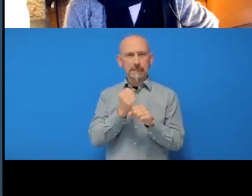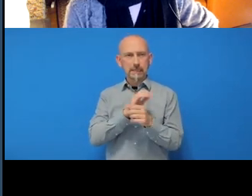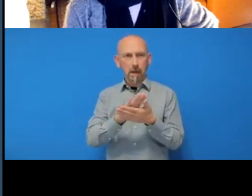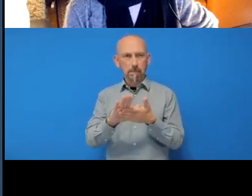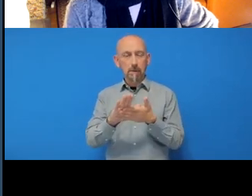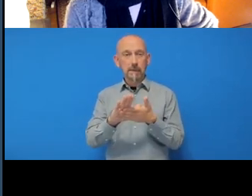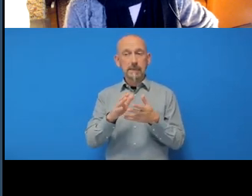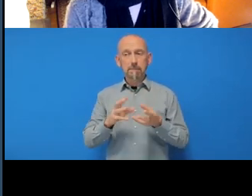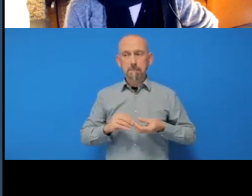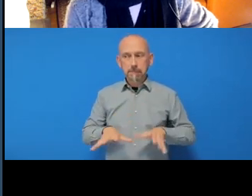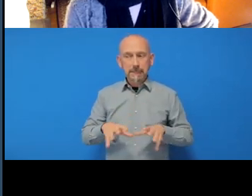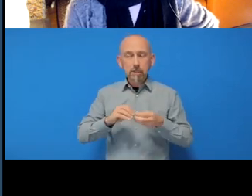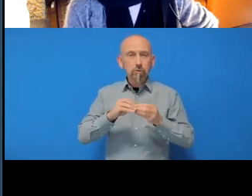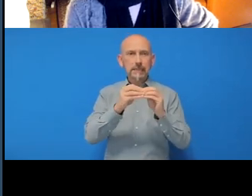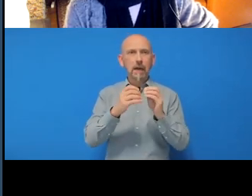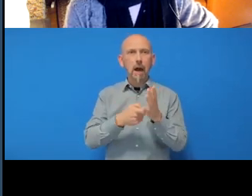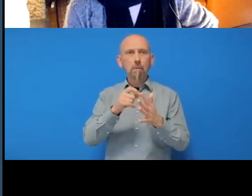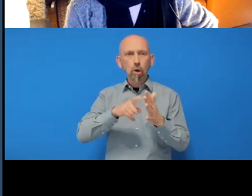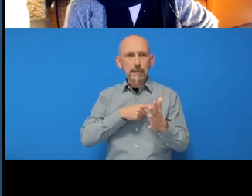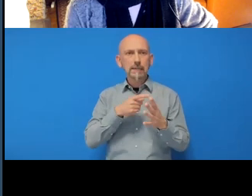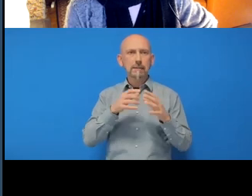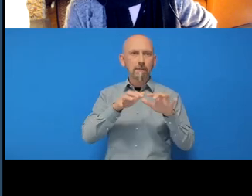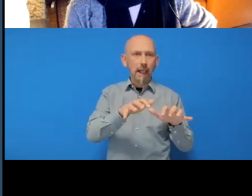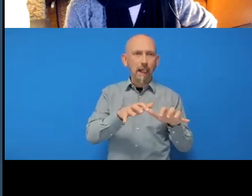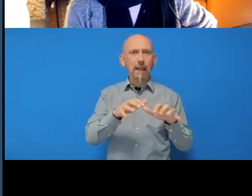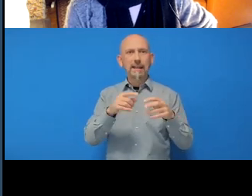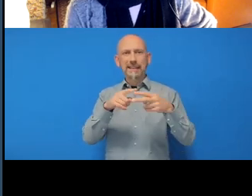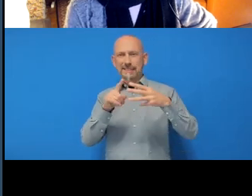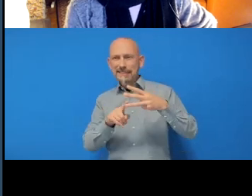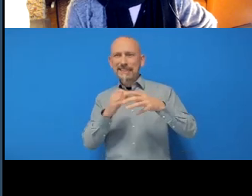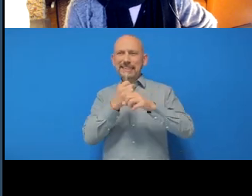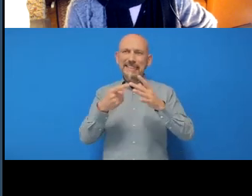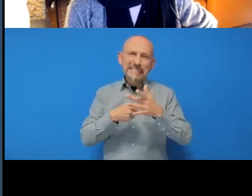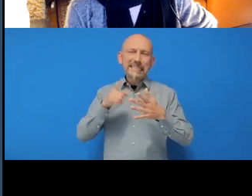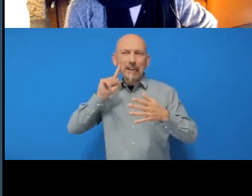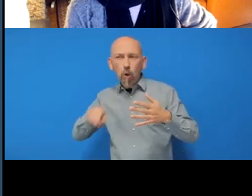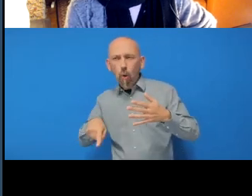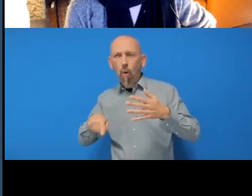and this .gitignore thing as well, so these are kind of things that automatically get created when you